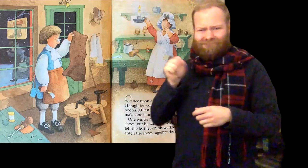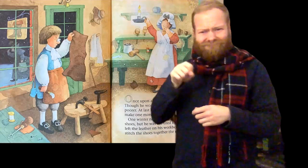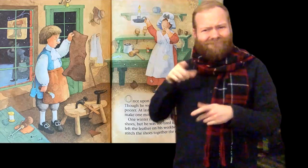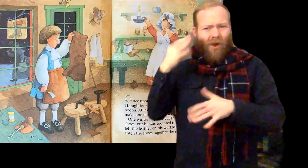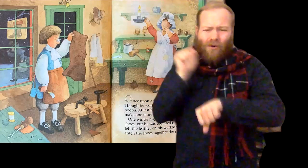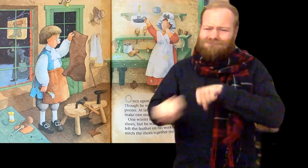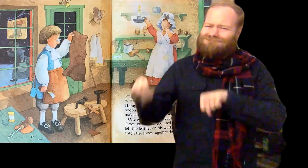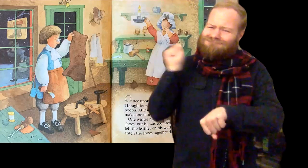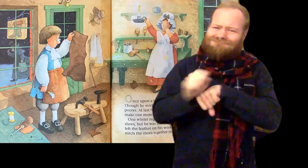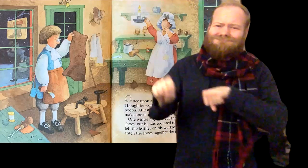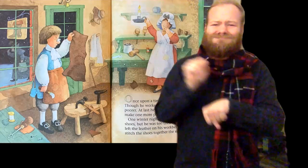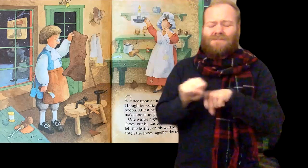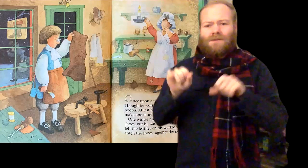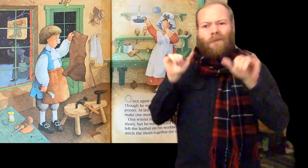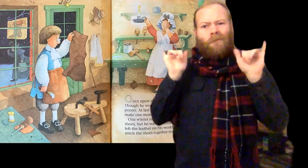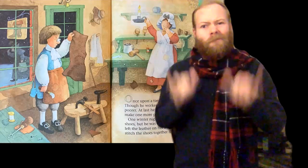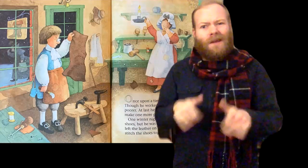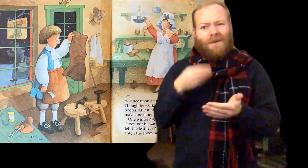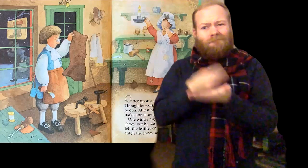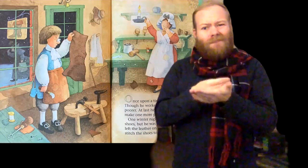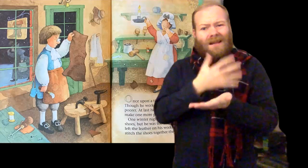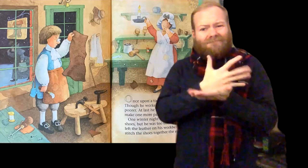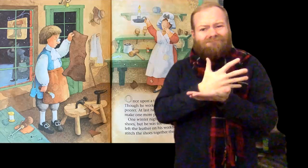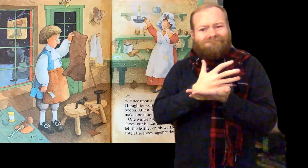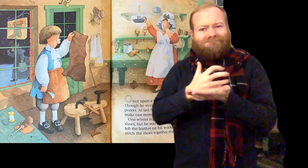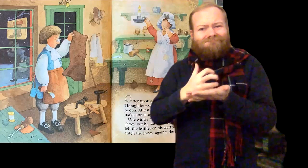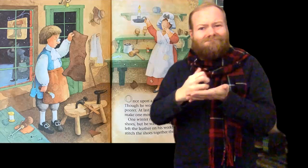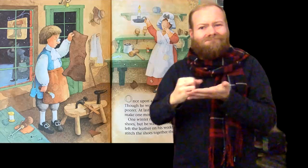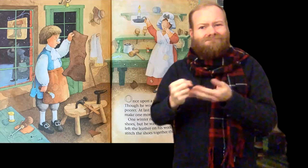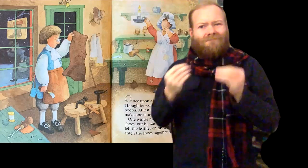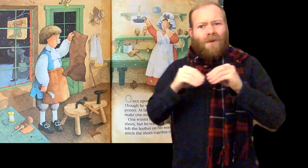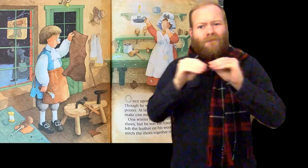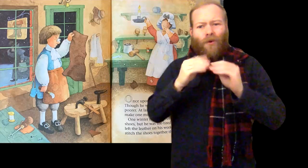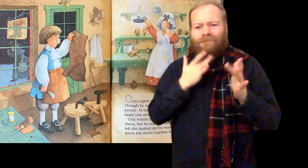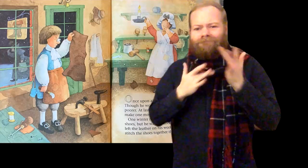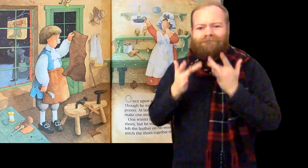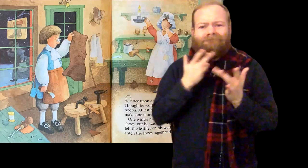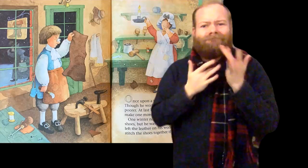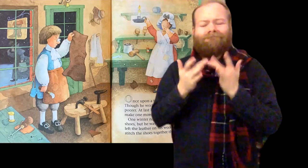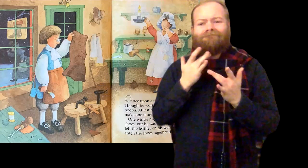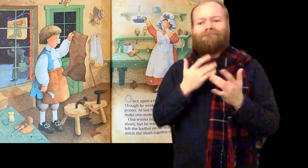Though he worked very hard, he grew poorer and poorer.